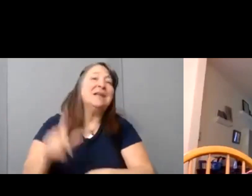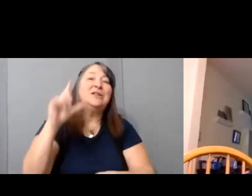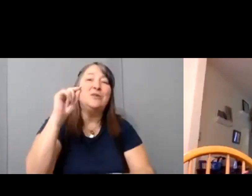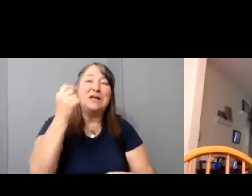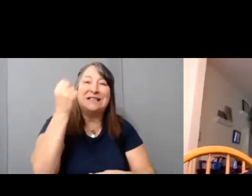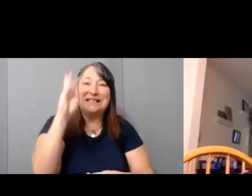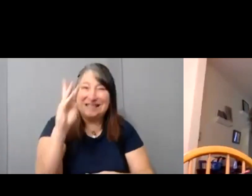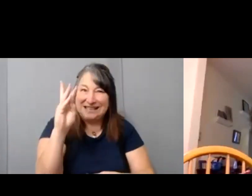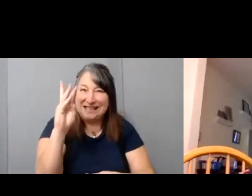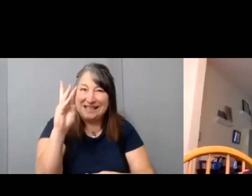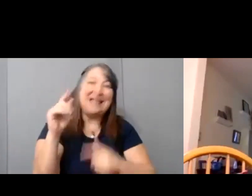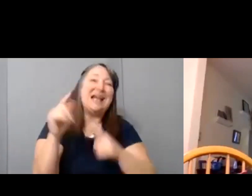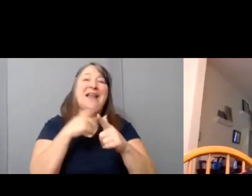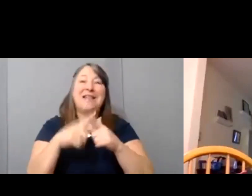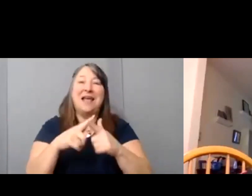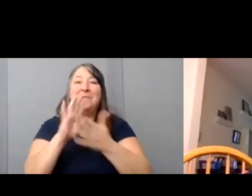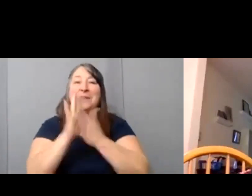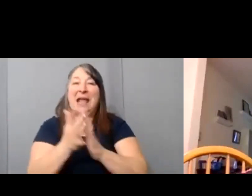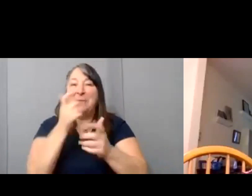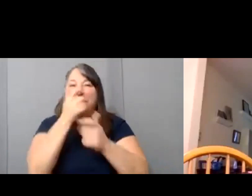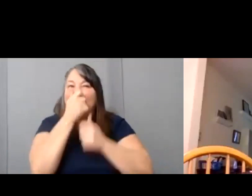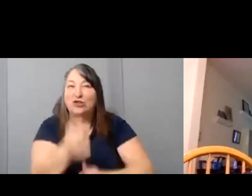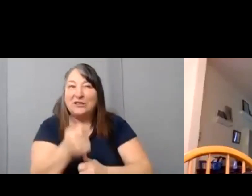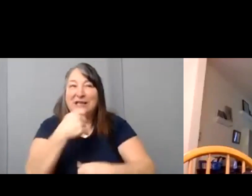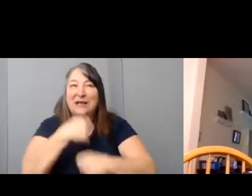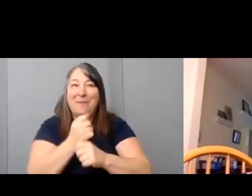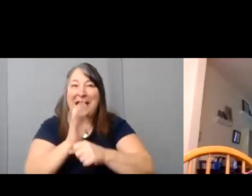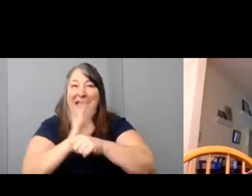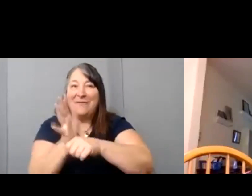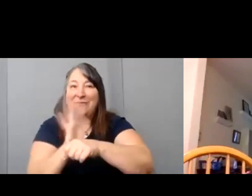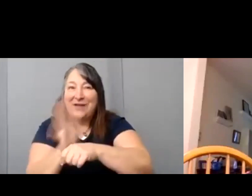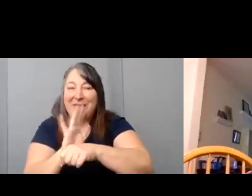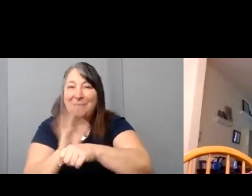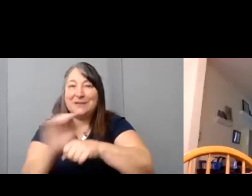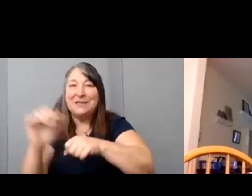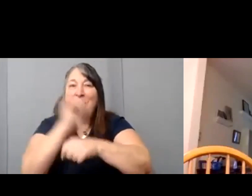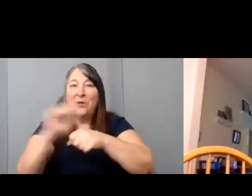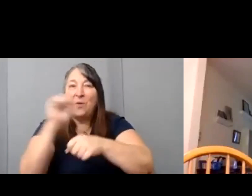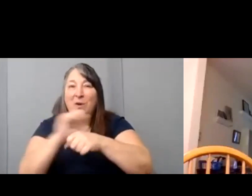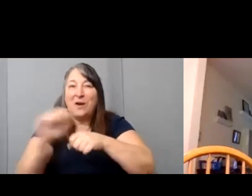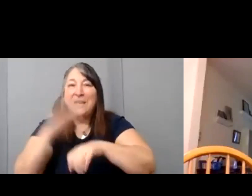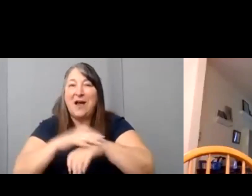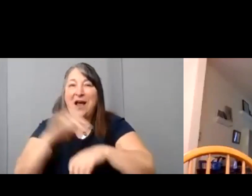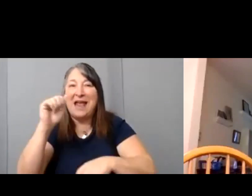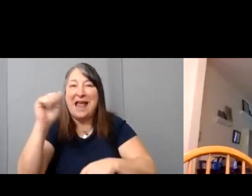and became interested in making films as working on A&E’s The Employables